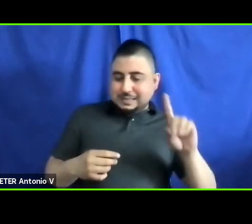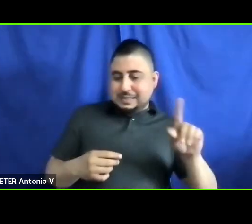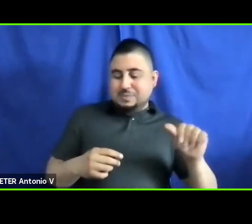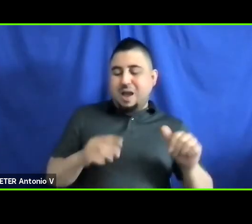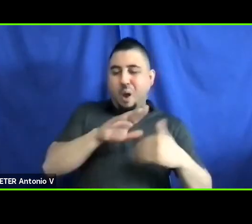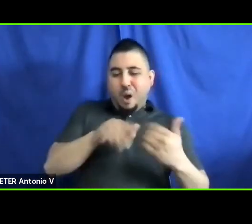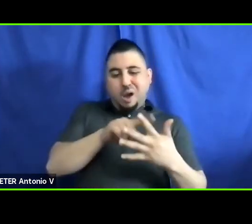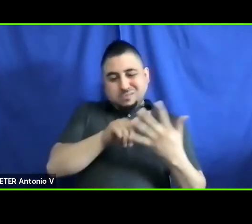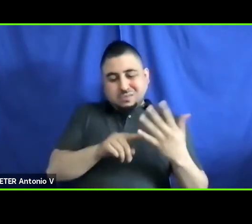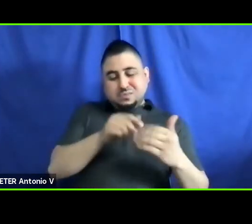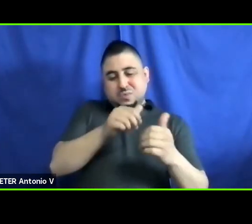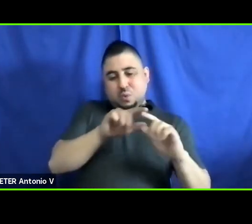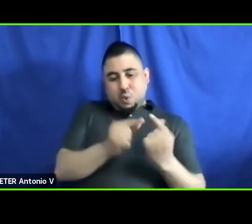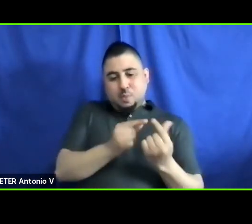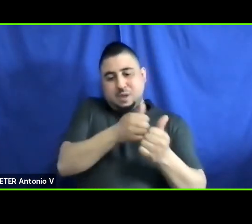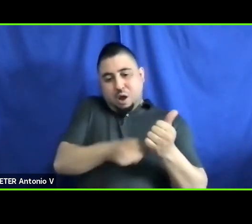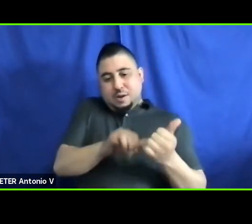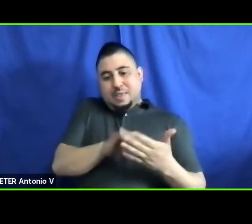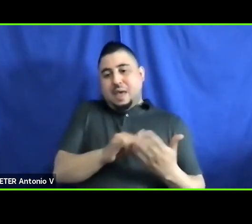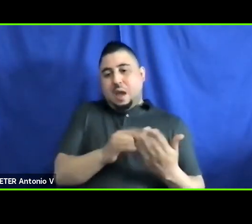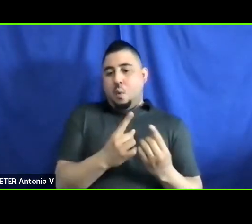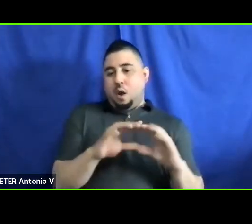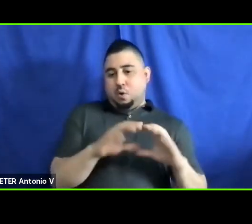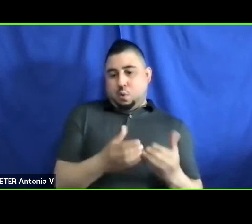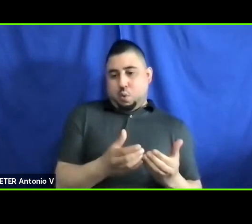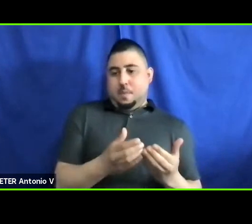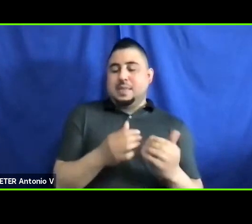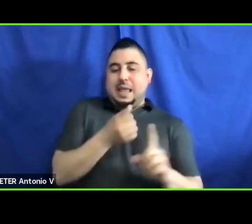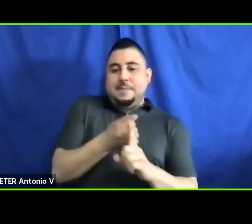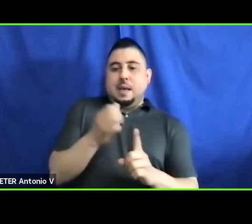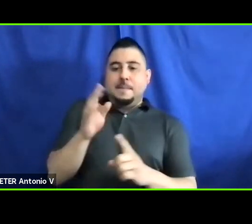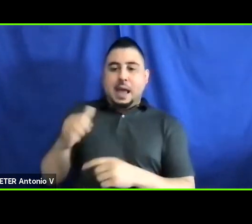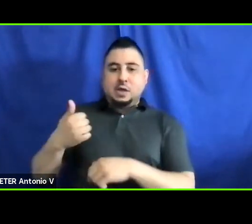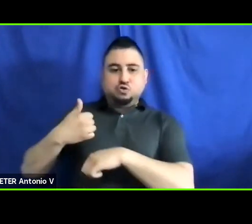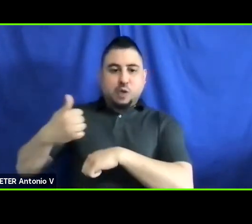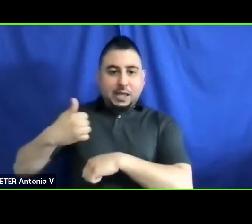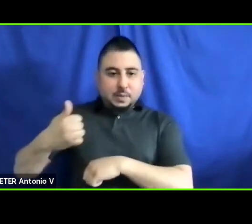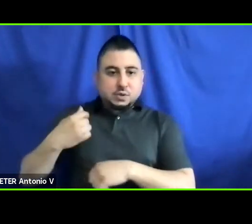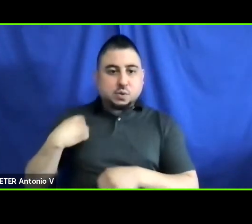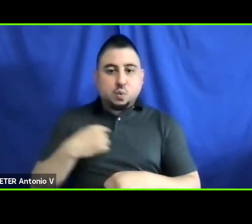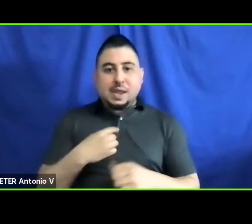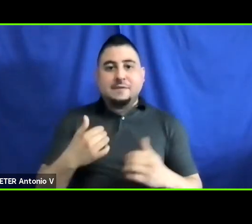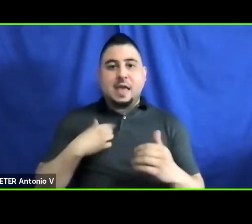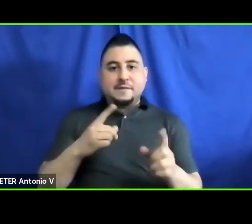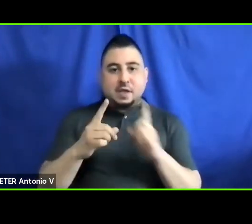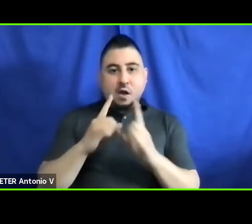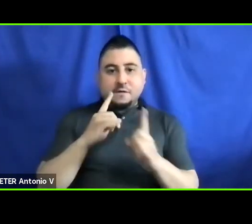that is impacted by transportation. We have been having these conversations among our